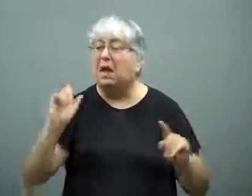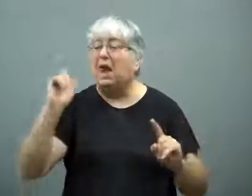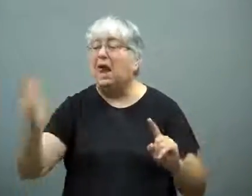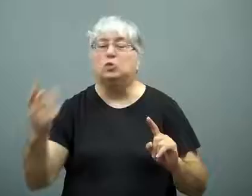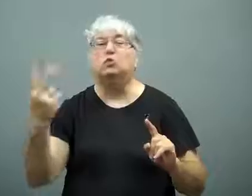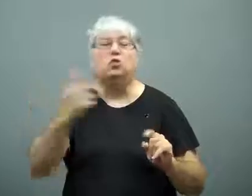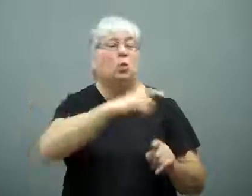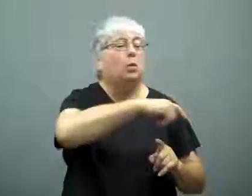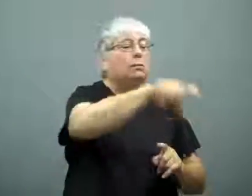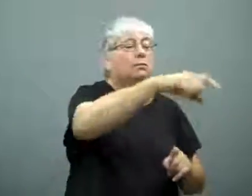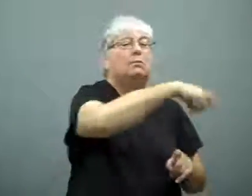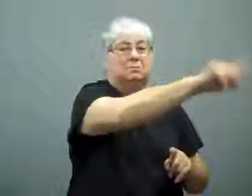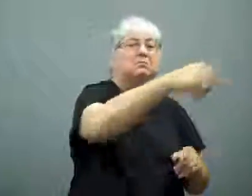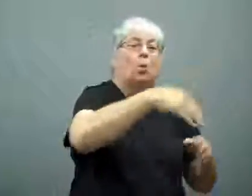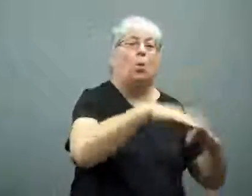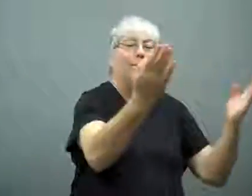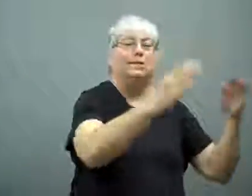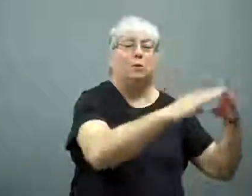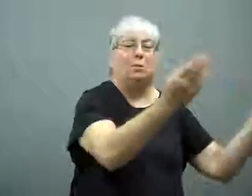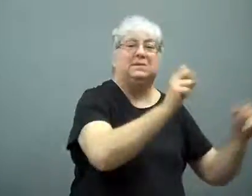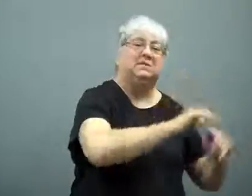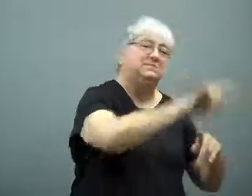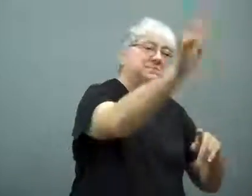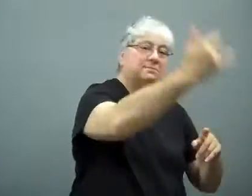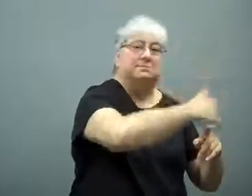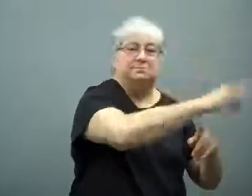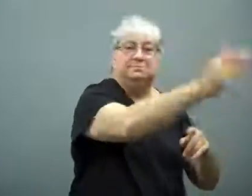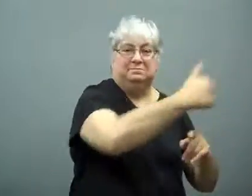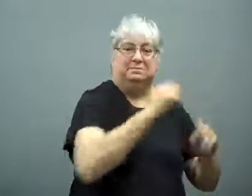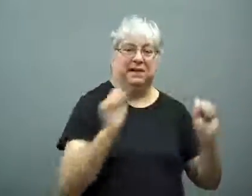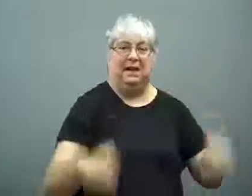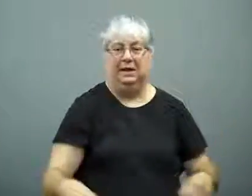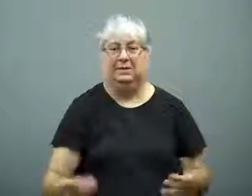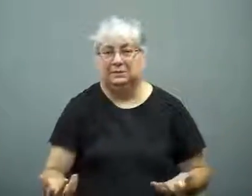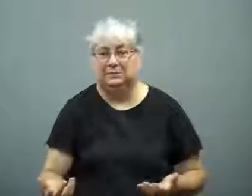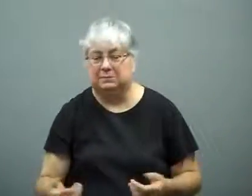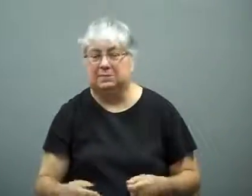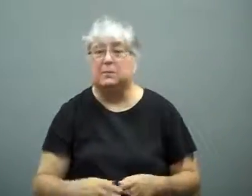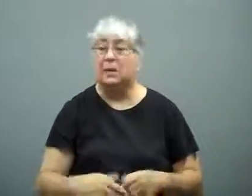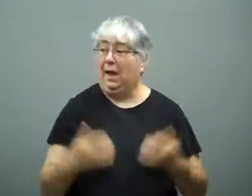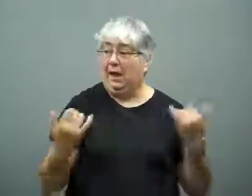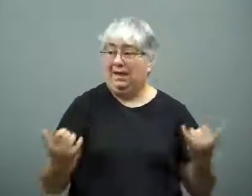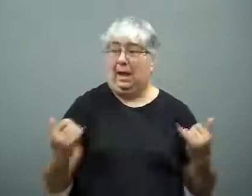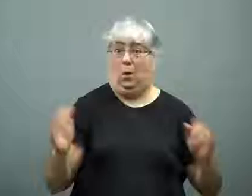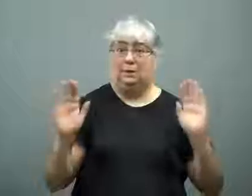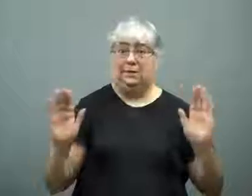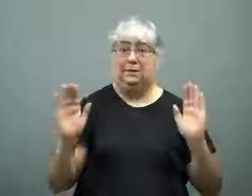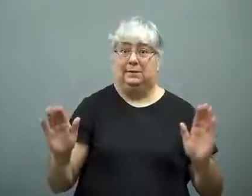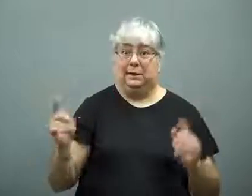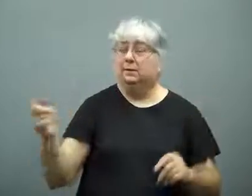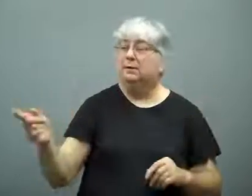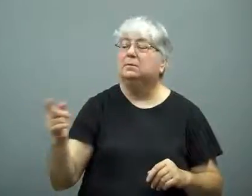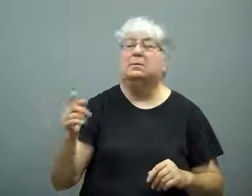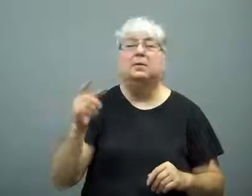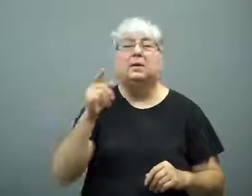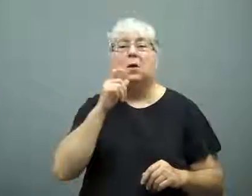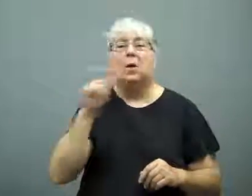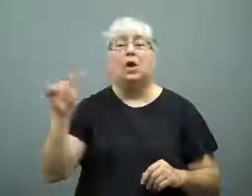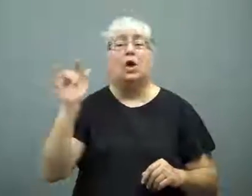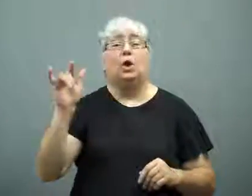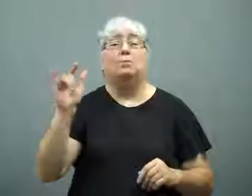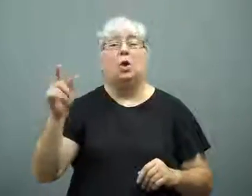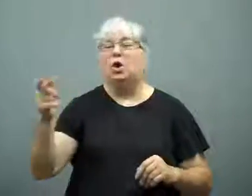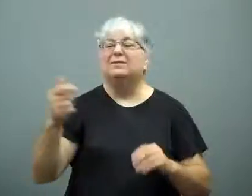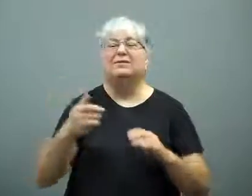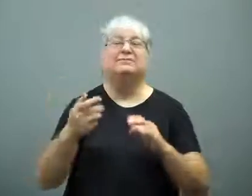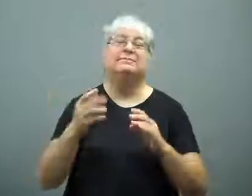Two runways were later re opened to air traffic.